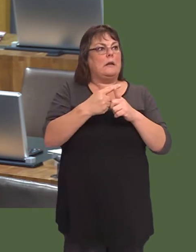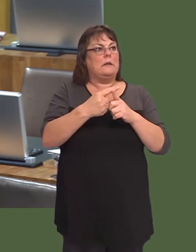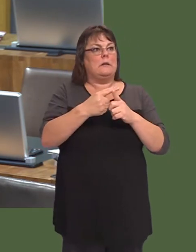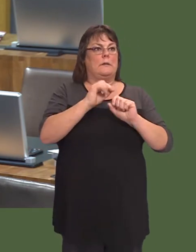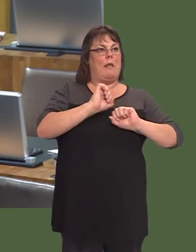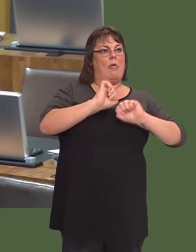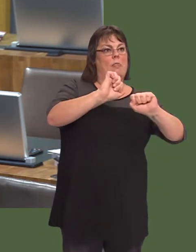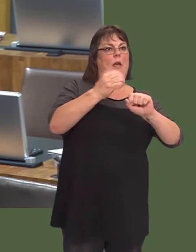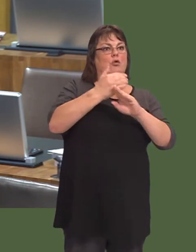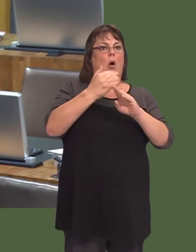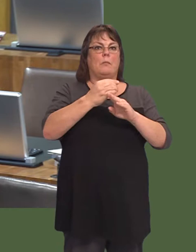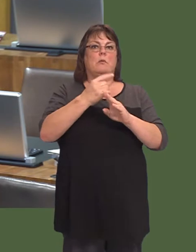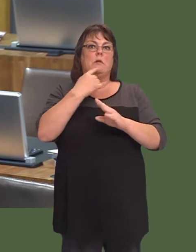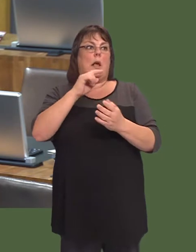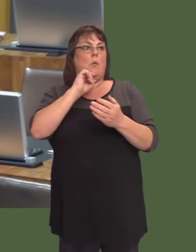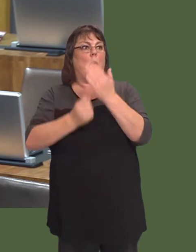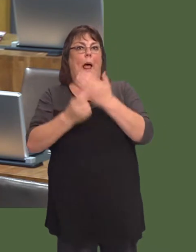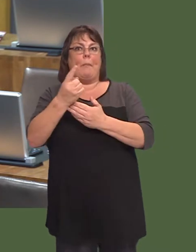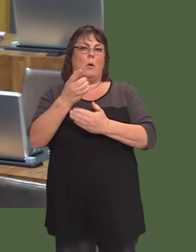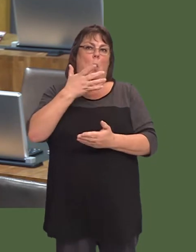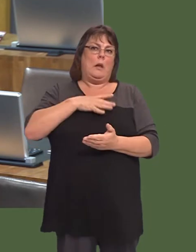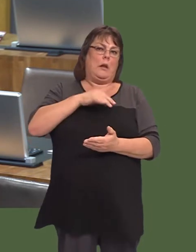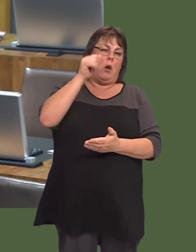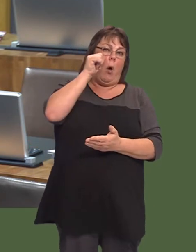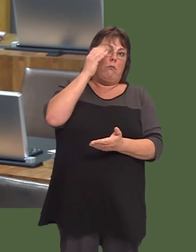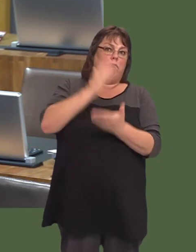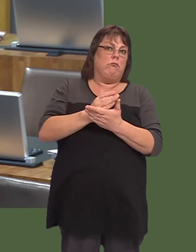strongly that the jobs that are promised are in fact deliverable.